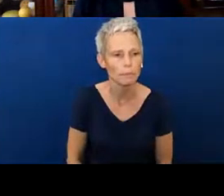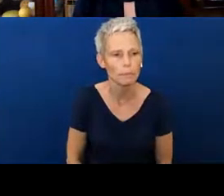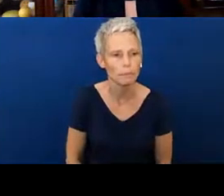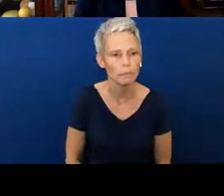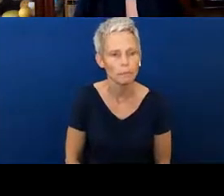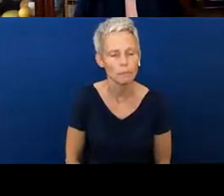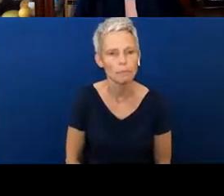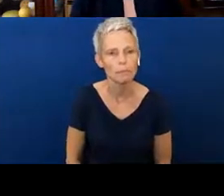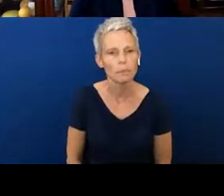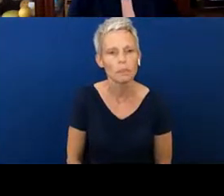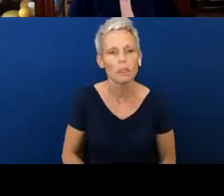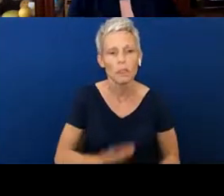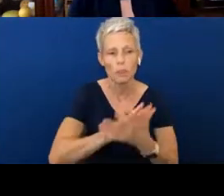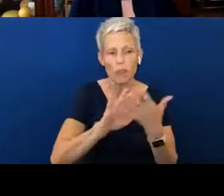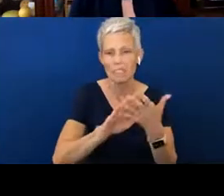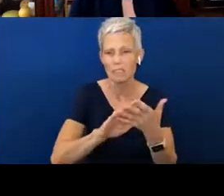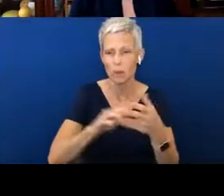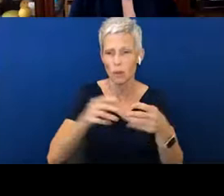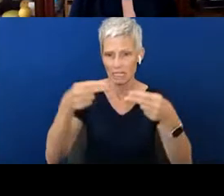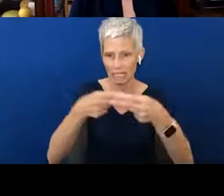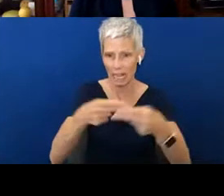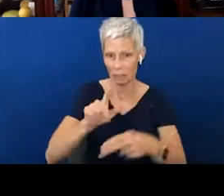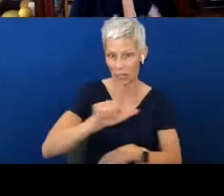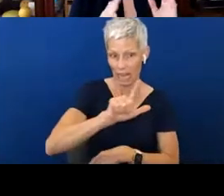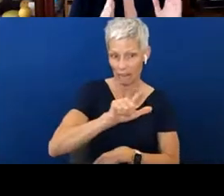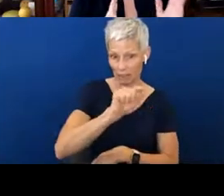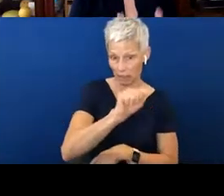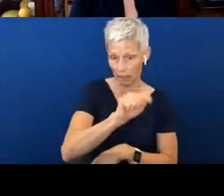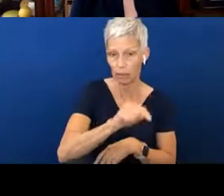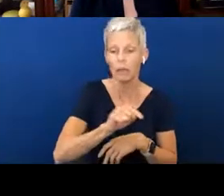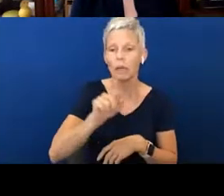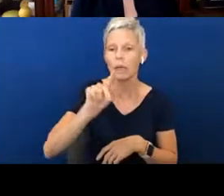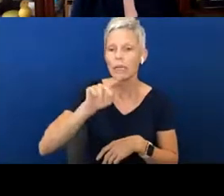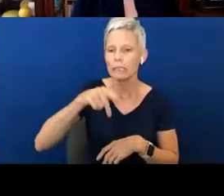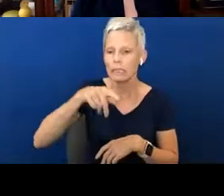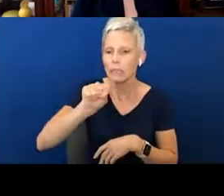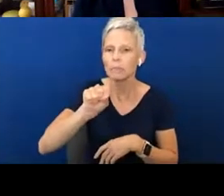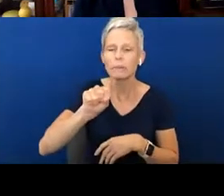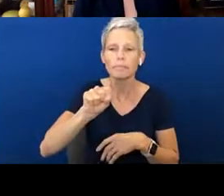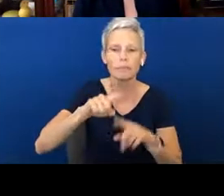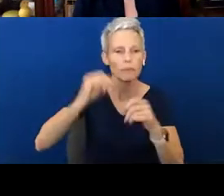These things on the left hand side, these tips are what you'll find on this tip sheet.